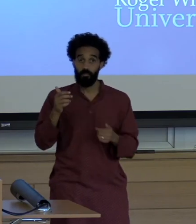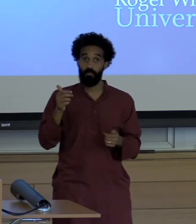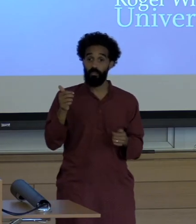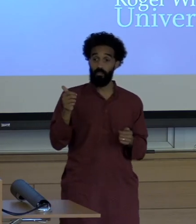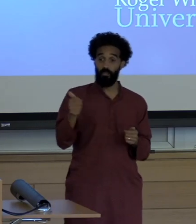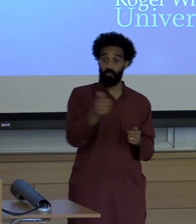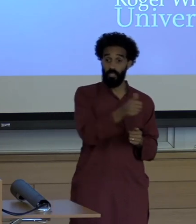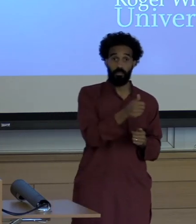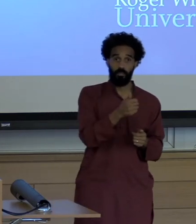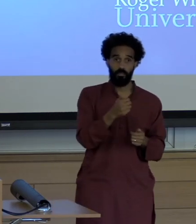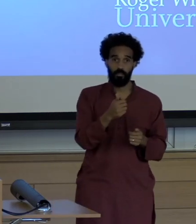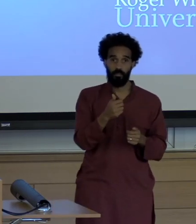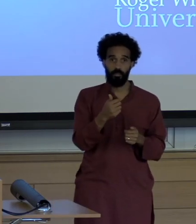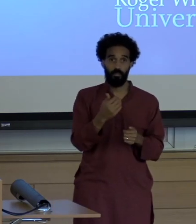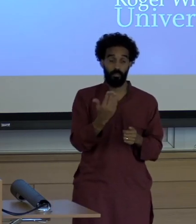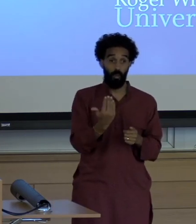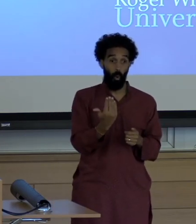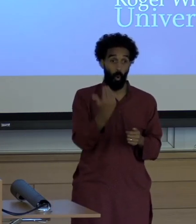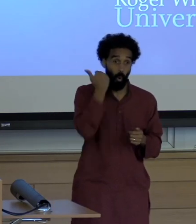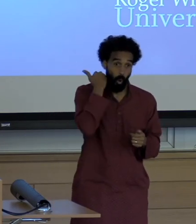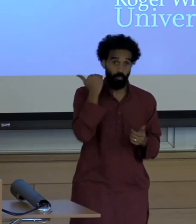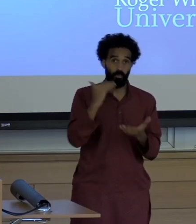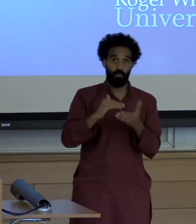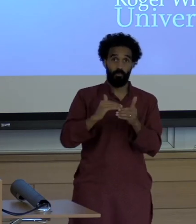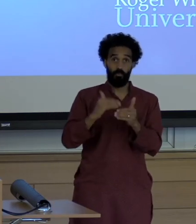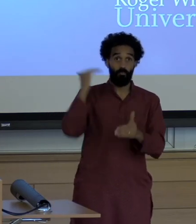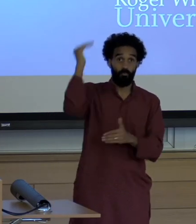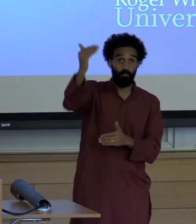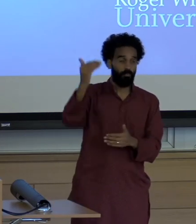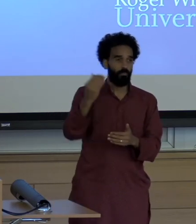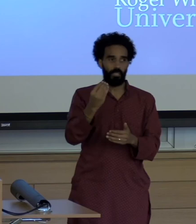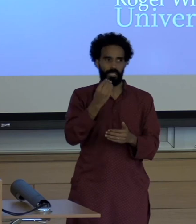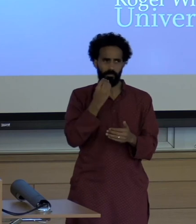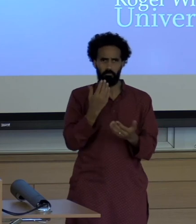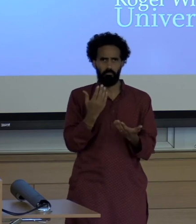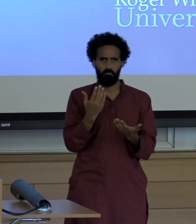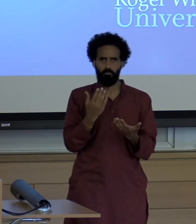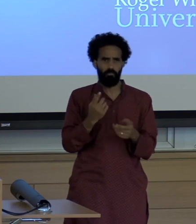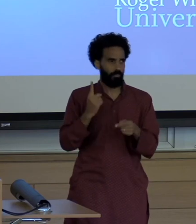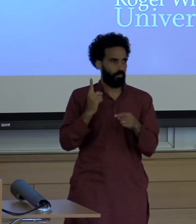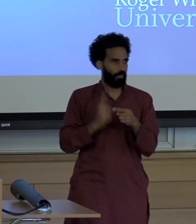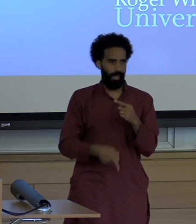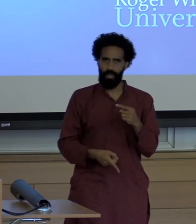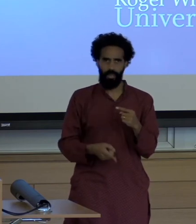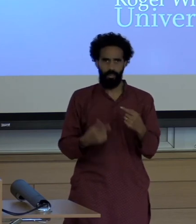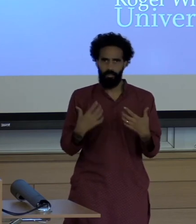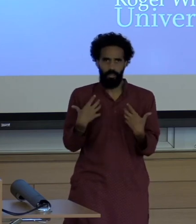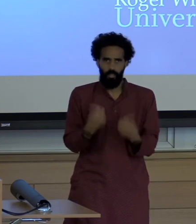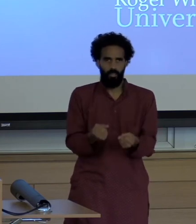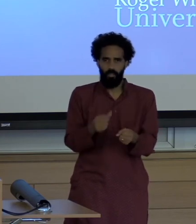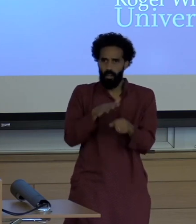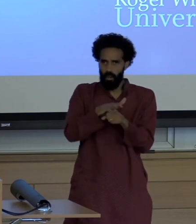consuming enough to stay healthy at least some of them, right so there are people for whom the low consumption